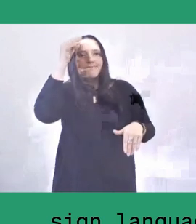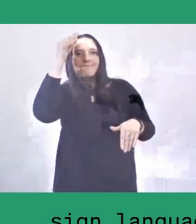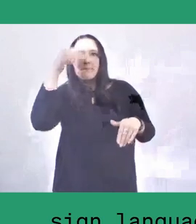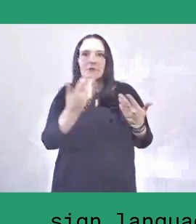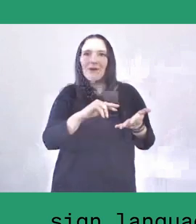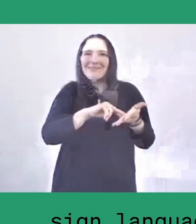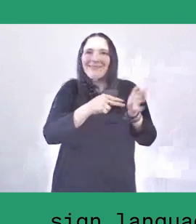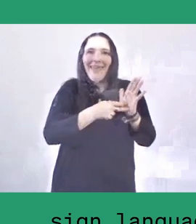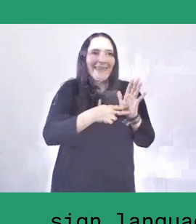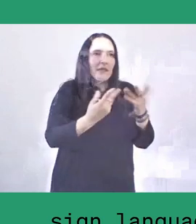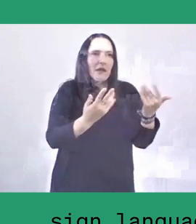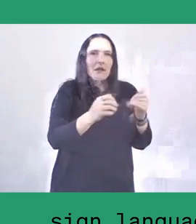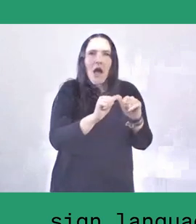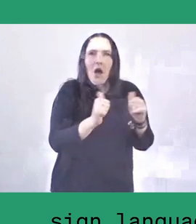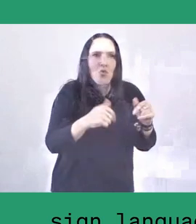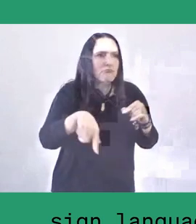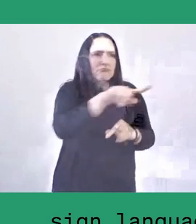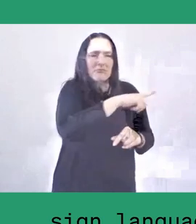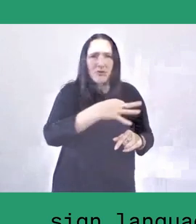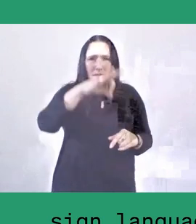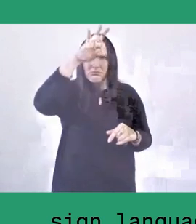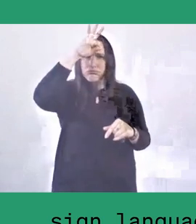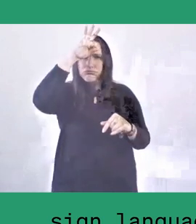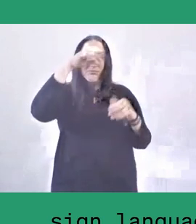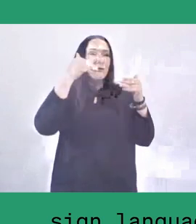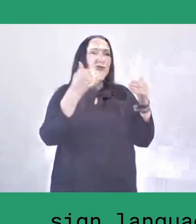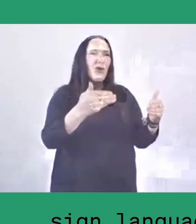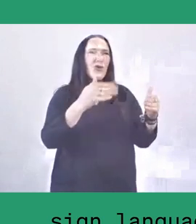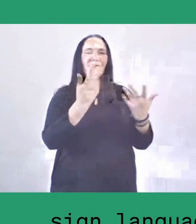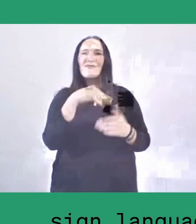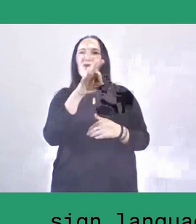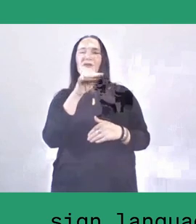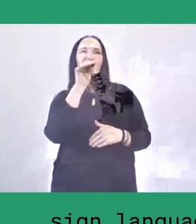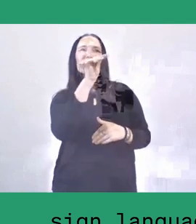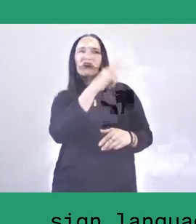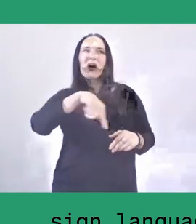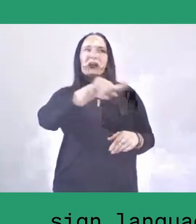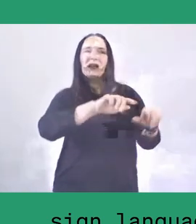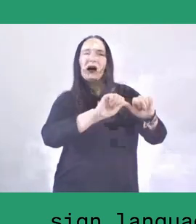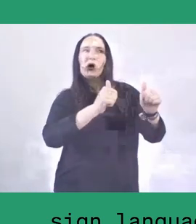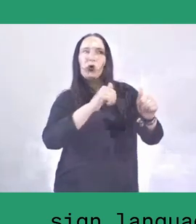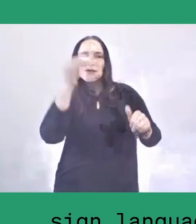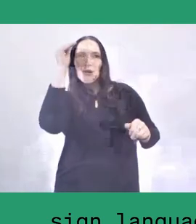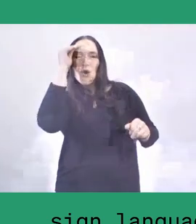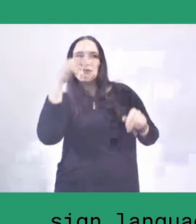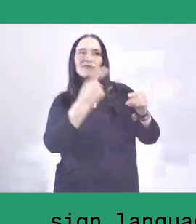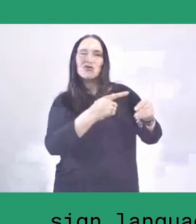to build a better future and learn. So at first we learnt how to speak, how to give speeches,